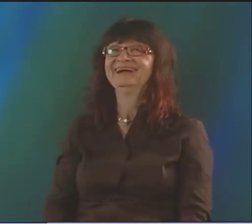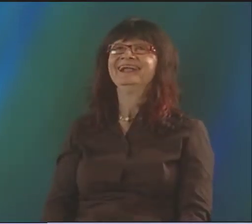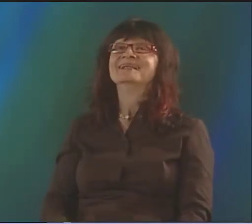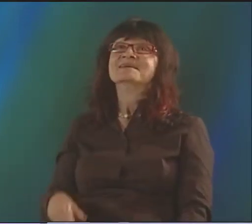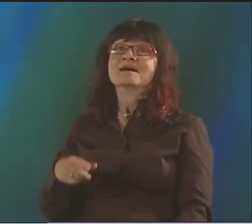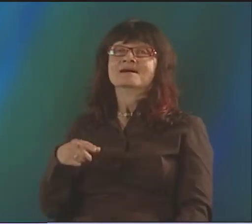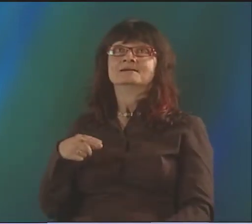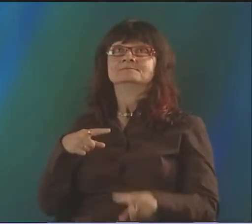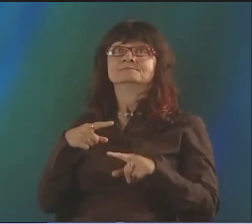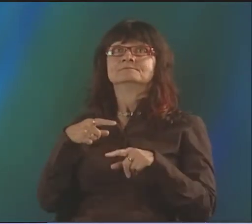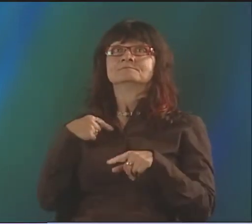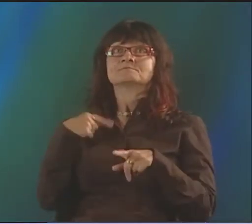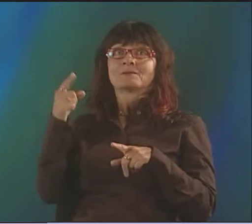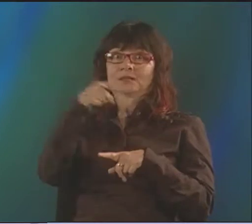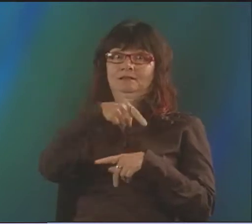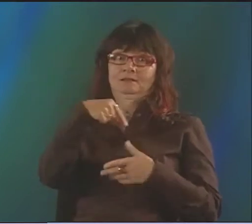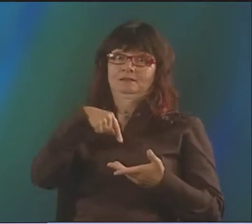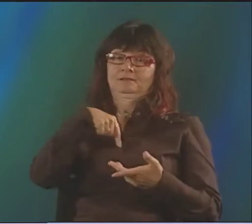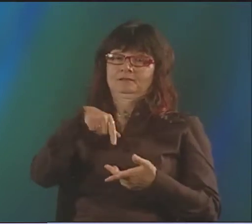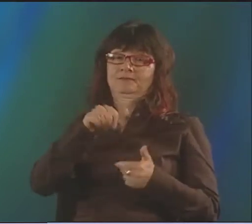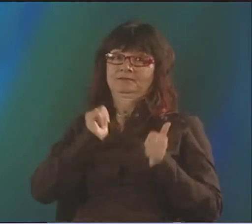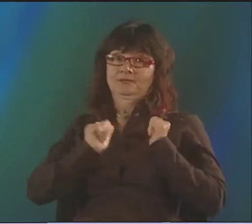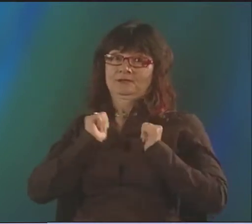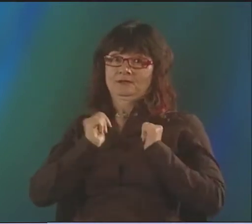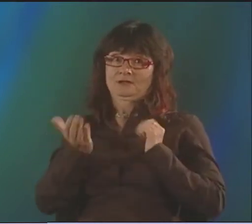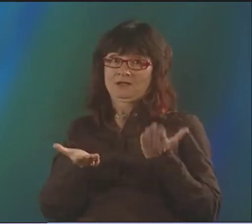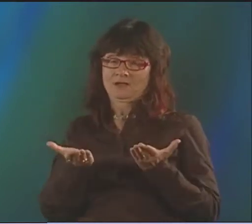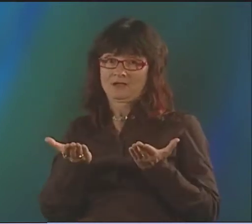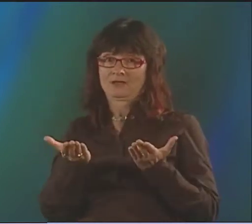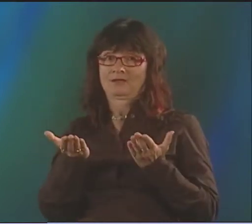OF COURSE, I WAS ALWAYS LATE ON MY CUES, BUT I DANCED ANYWAY.